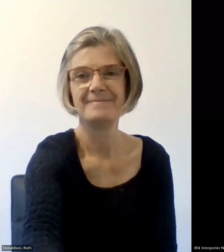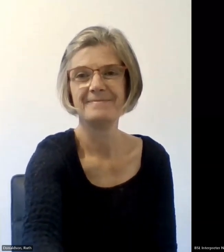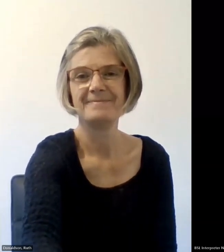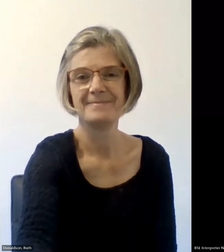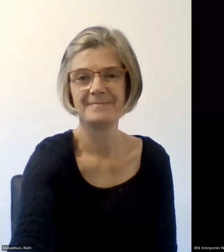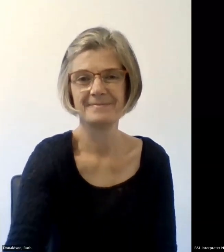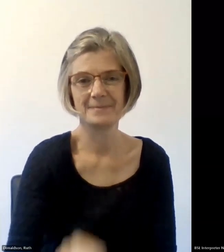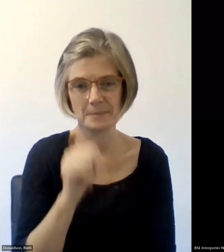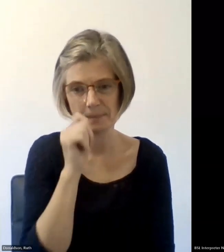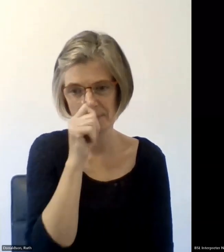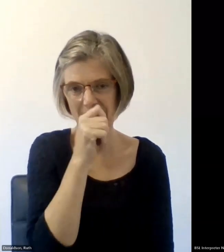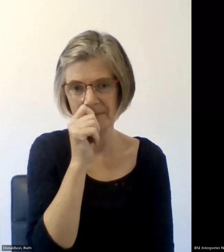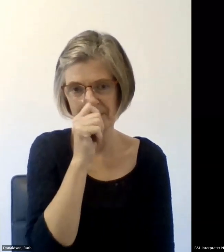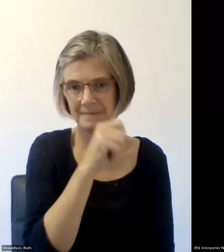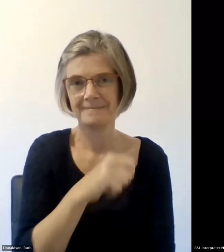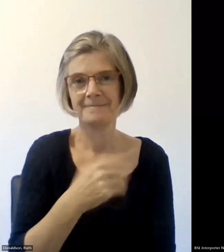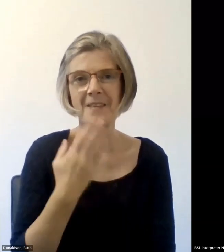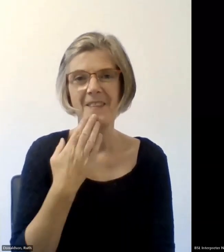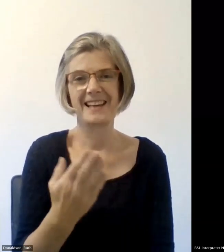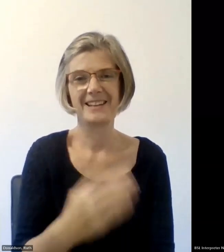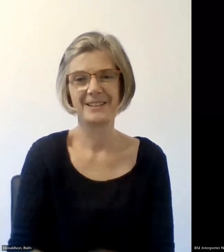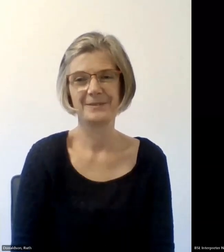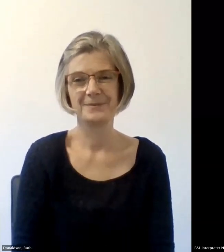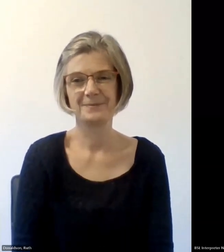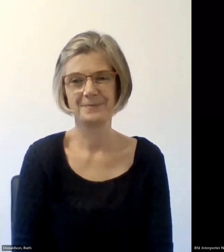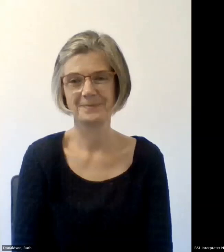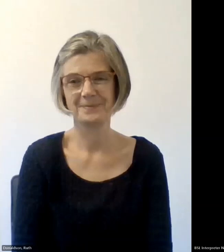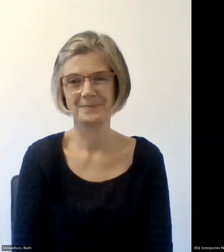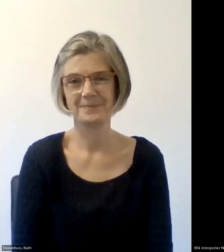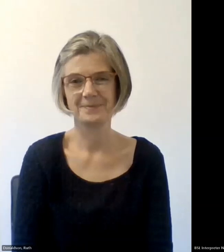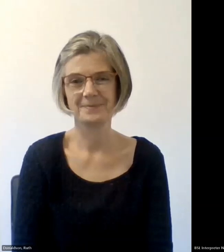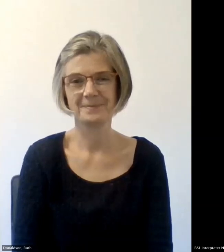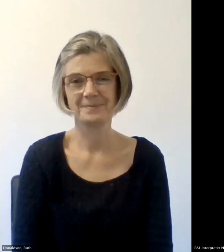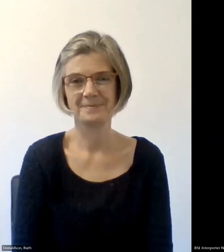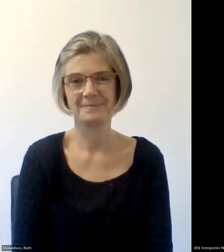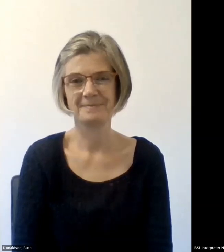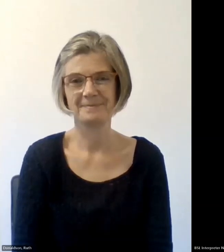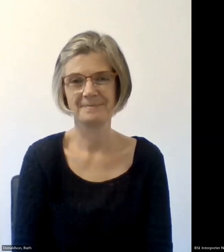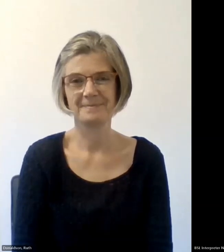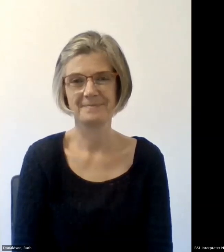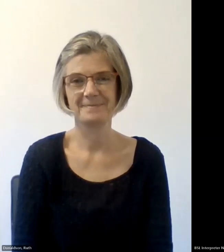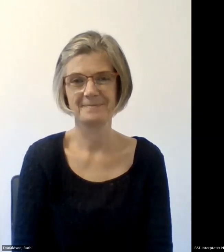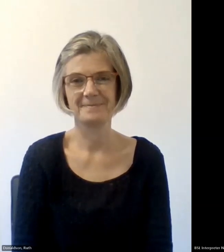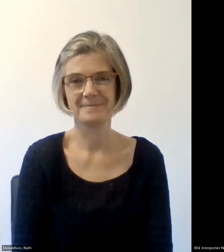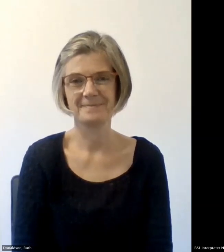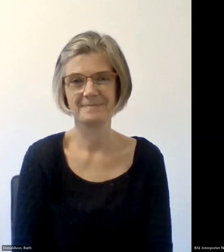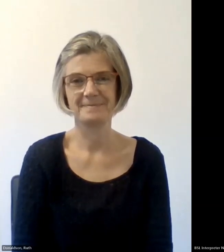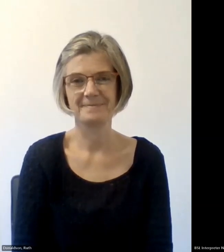as that all right thank you very much lovely lovely to meet you all okay great um so we just